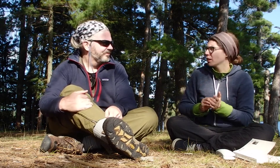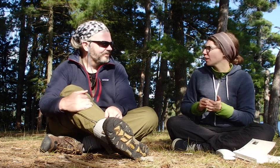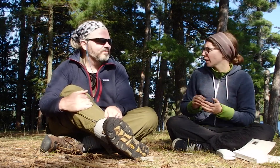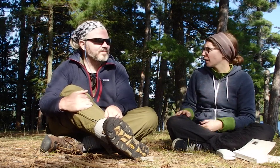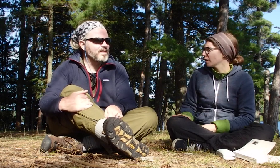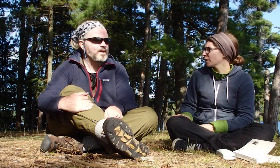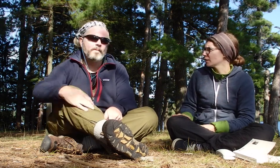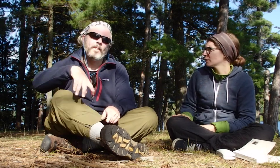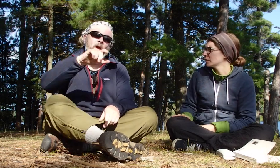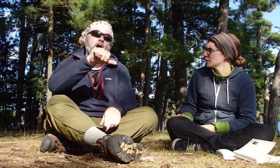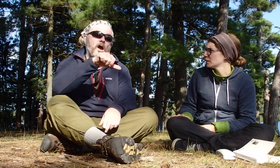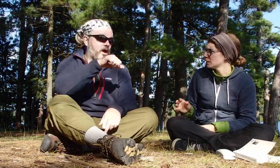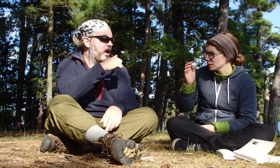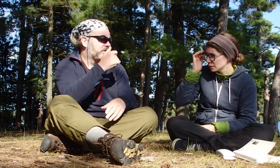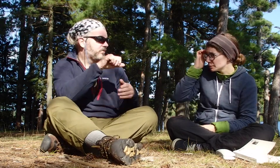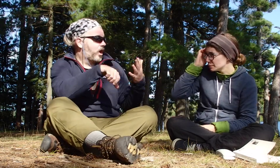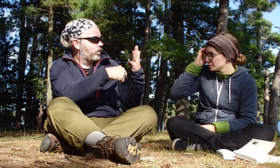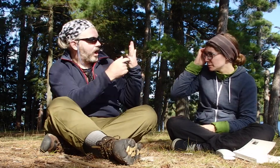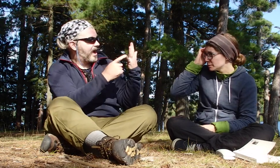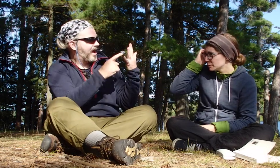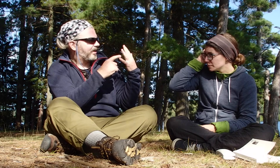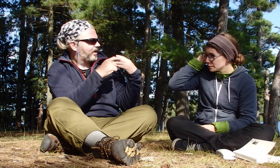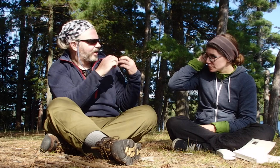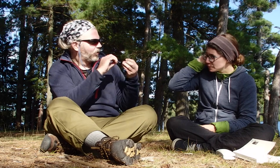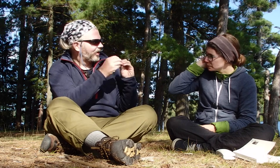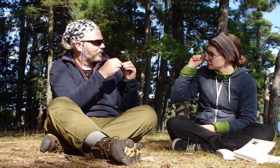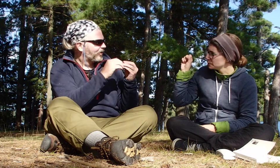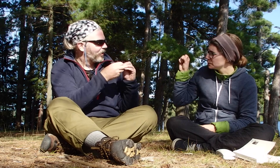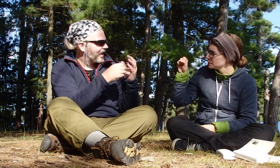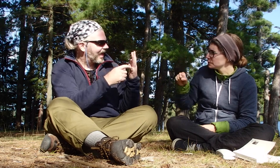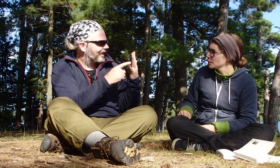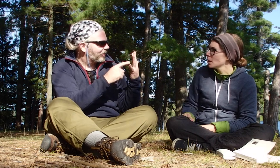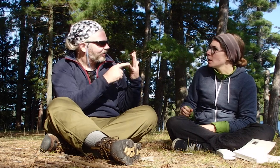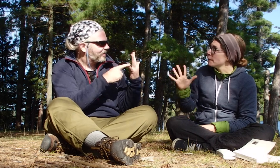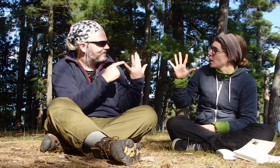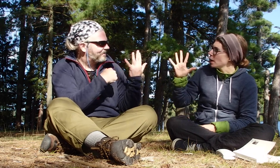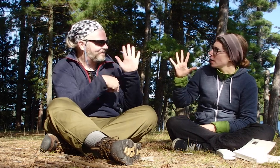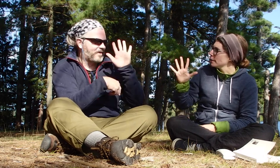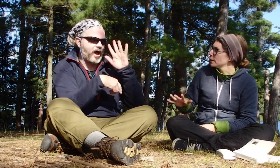I will add--what number are we at now?